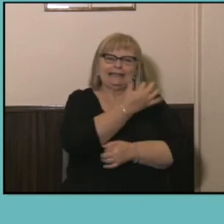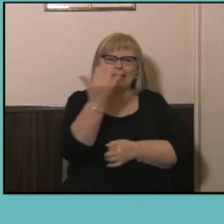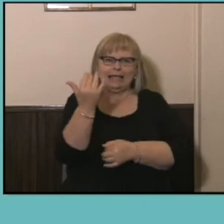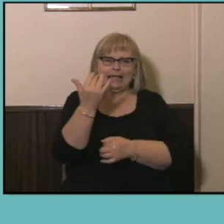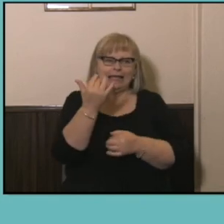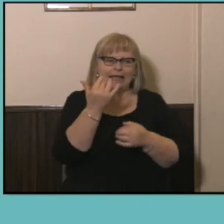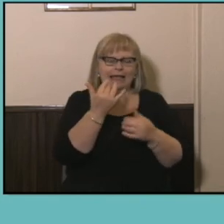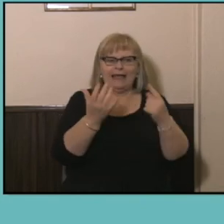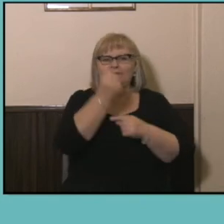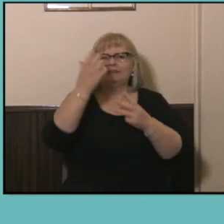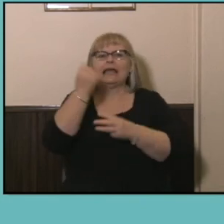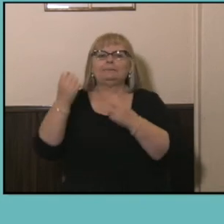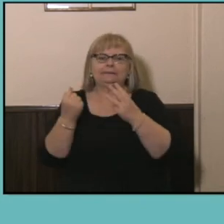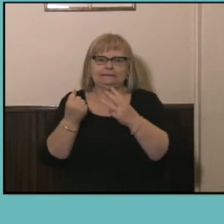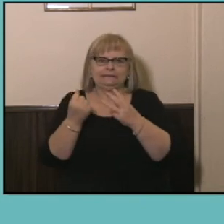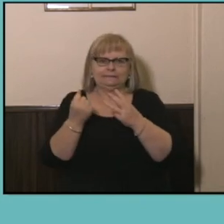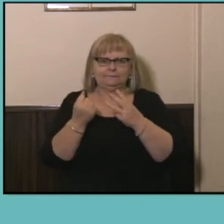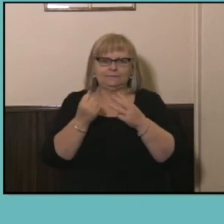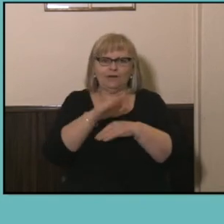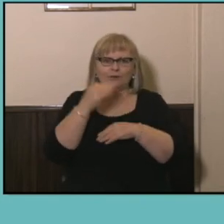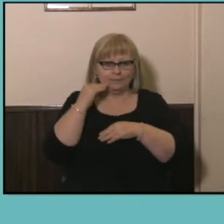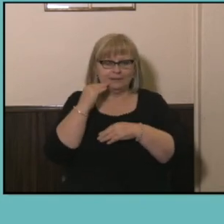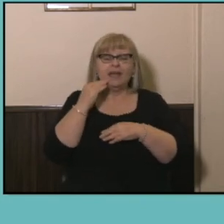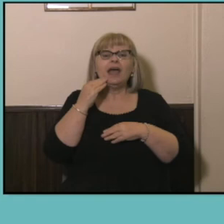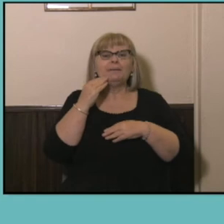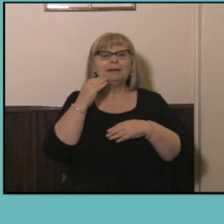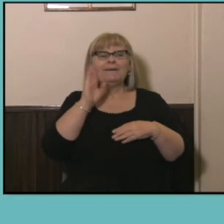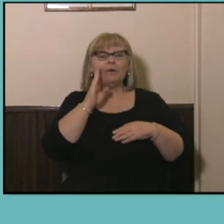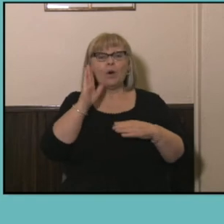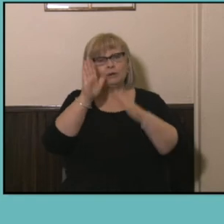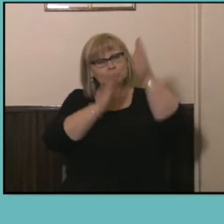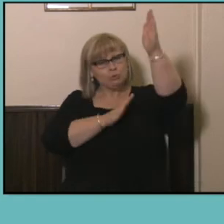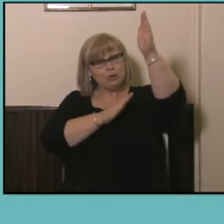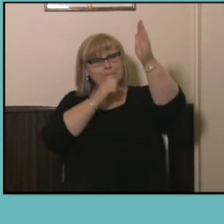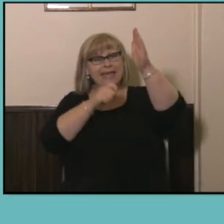attainment than women, so it is narrowing it's currently at fifty eight percent to